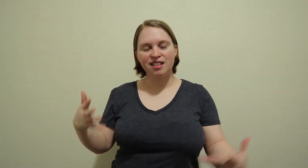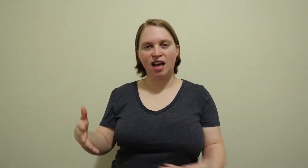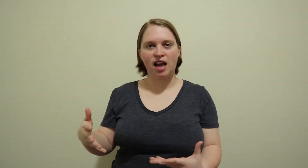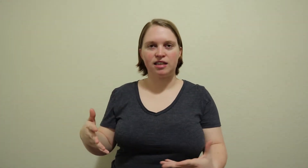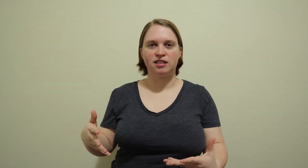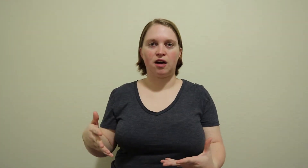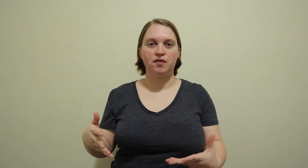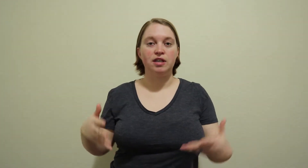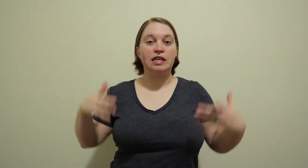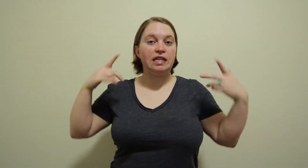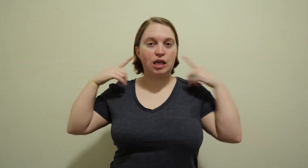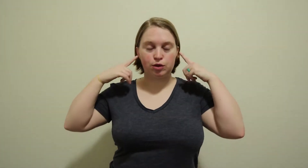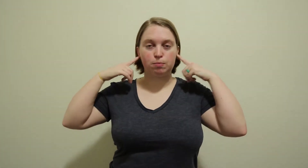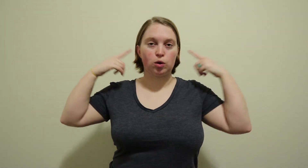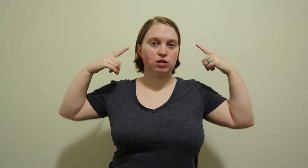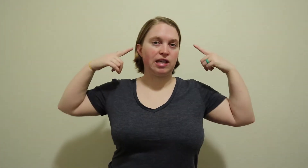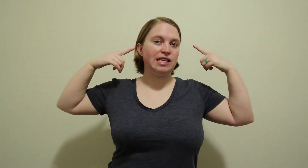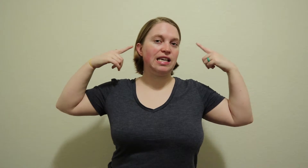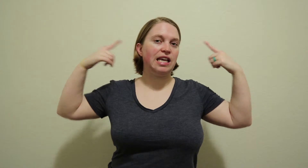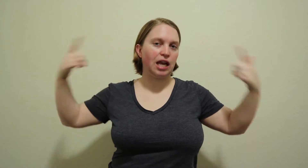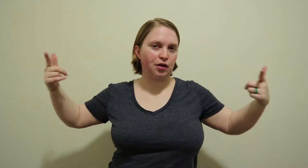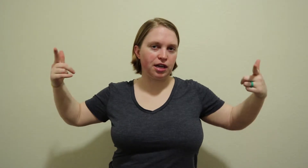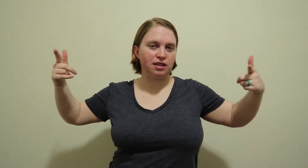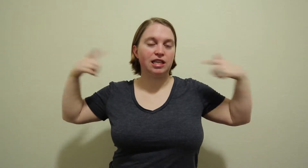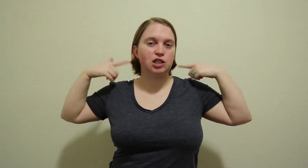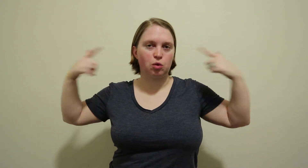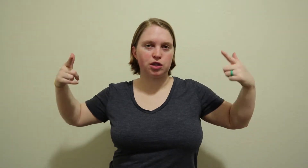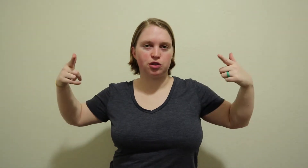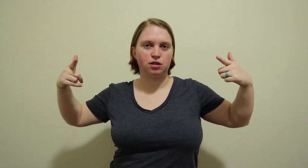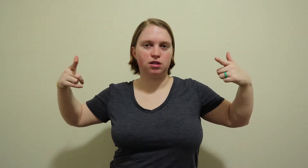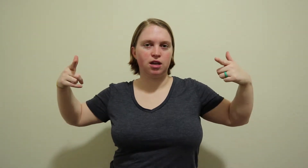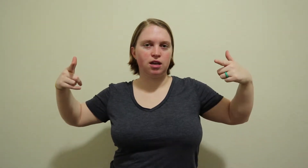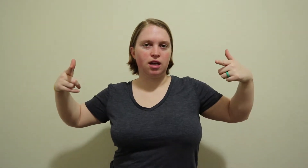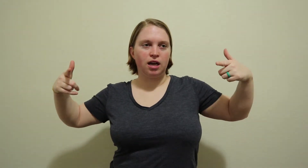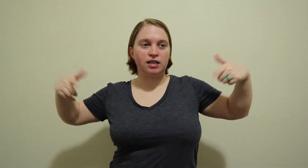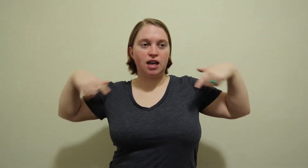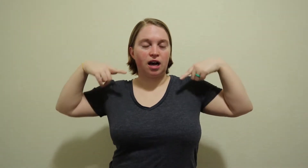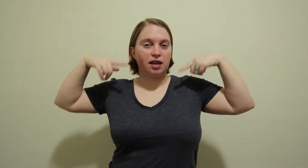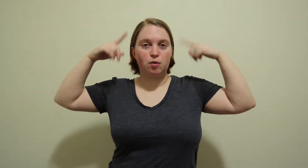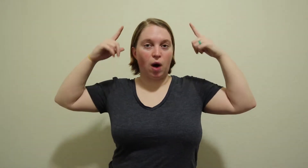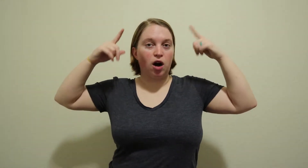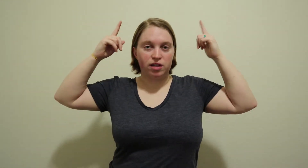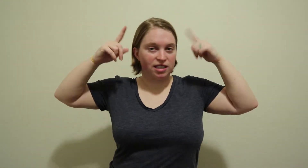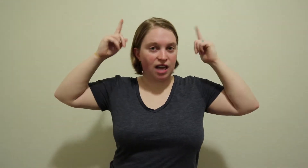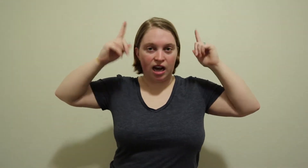that kind of stuff, he was mostly hearing these questions, you know, while his eyes